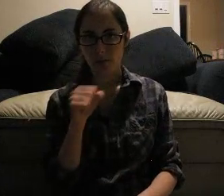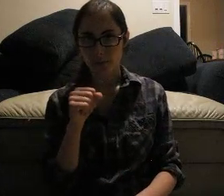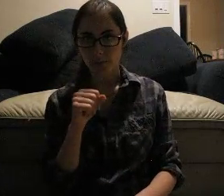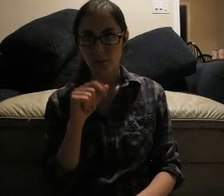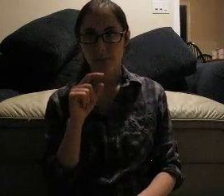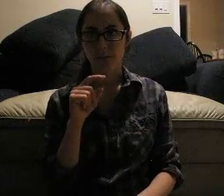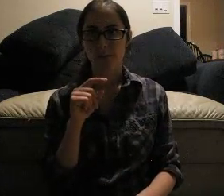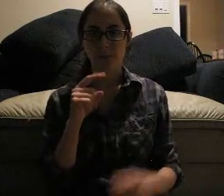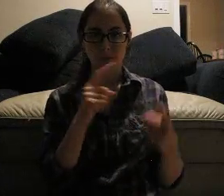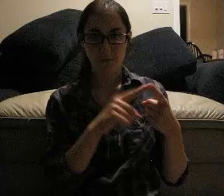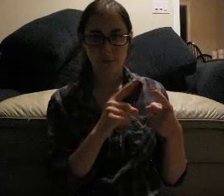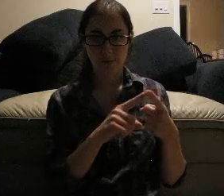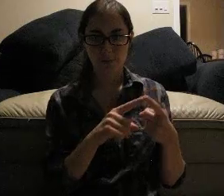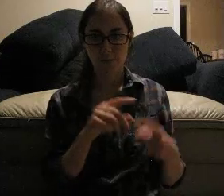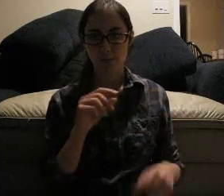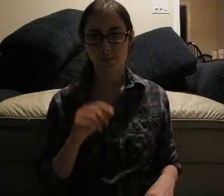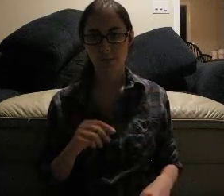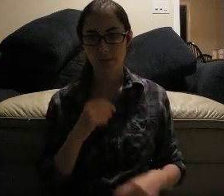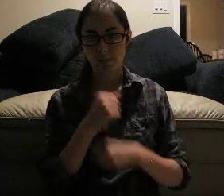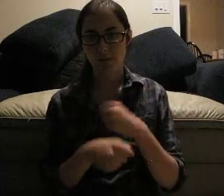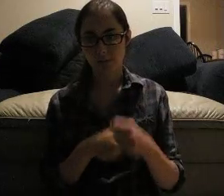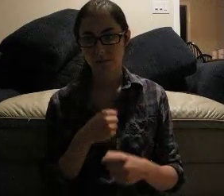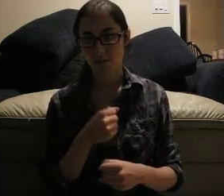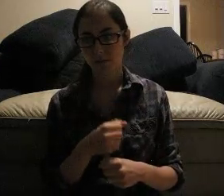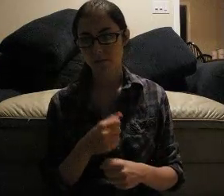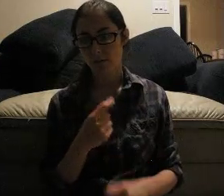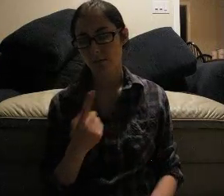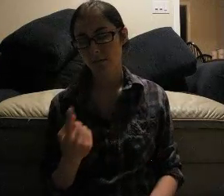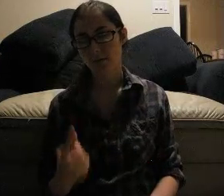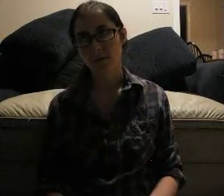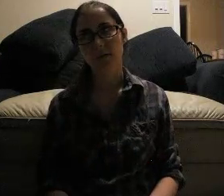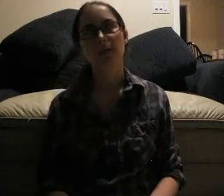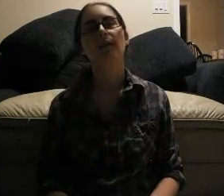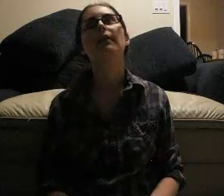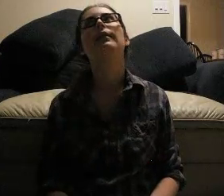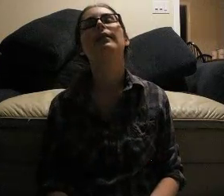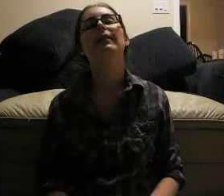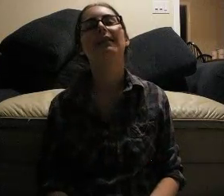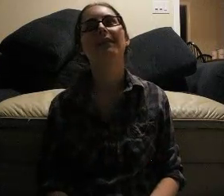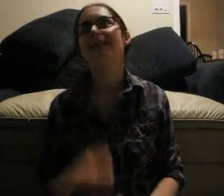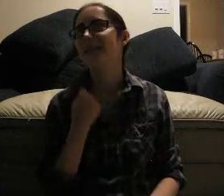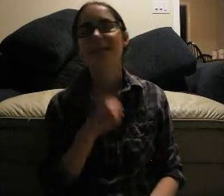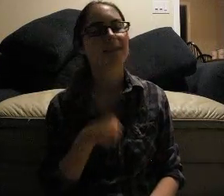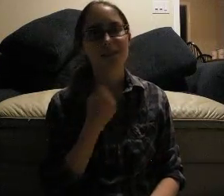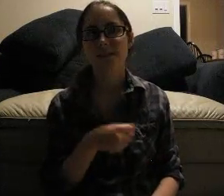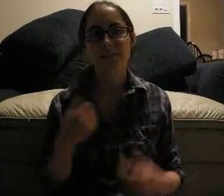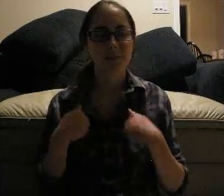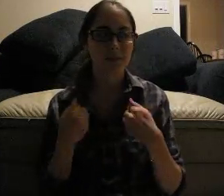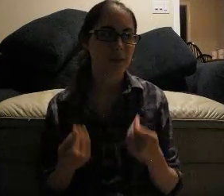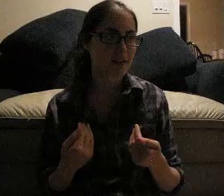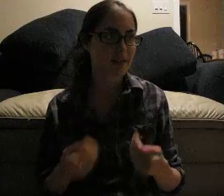The first is 1 years old (actually in November) Sorry I'm tired